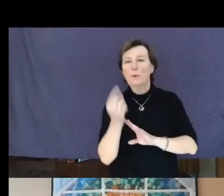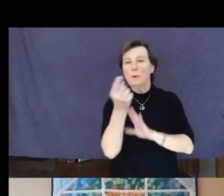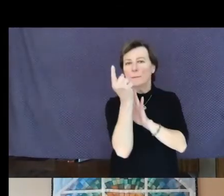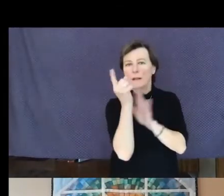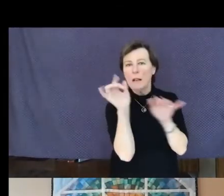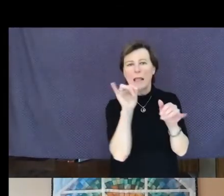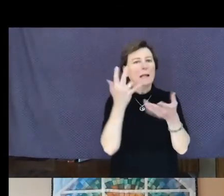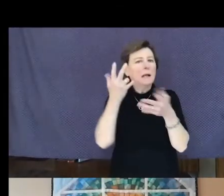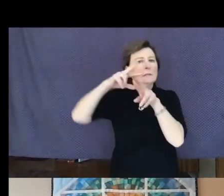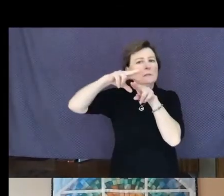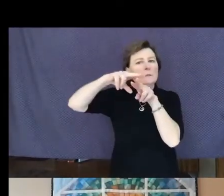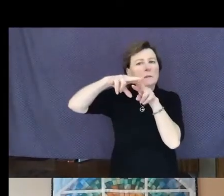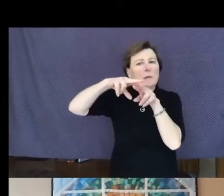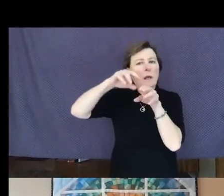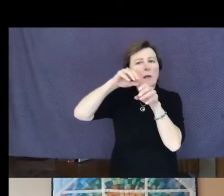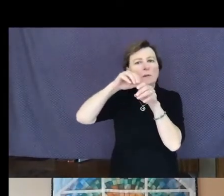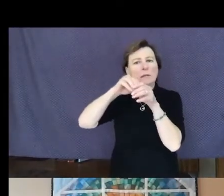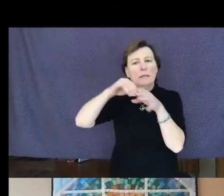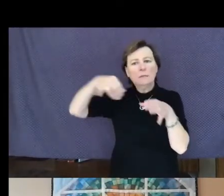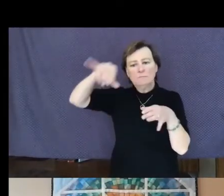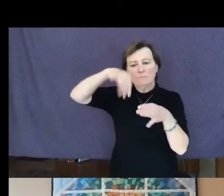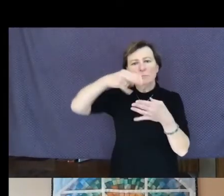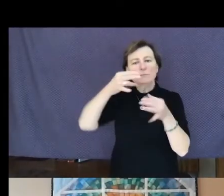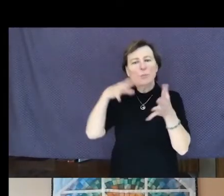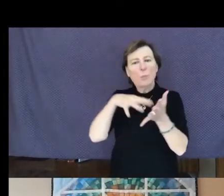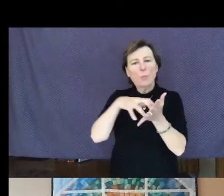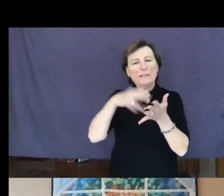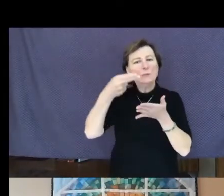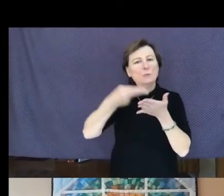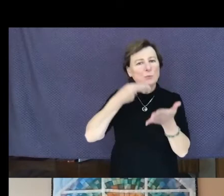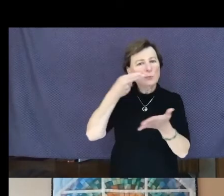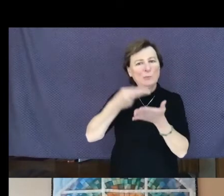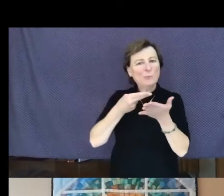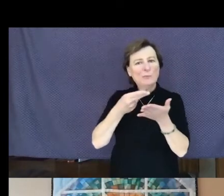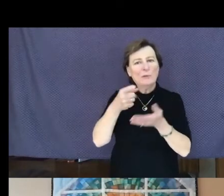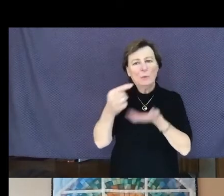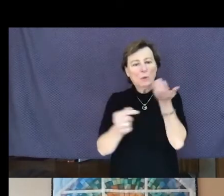in a weakened broth. What you held in your hand,